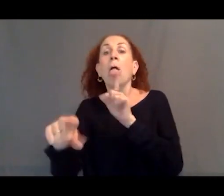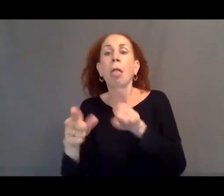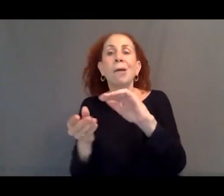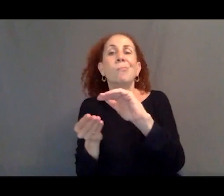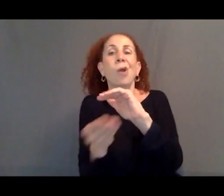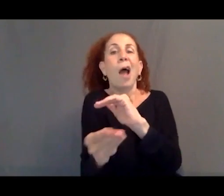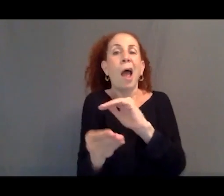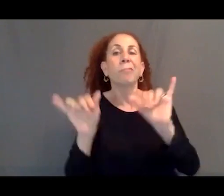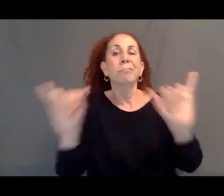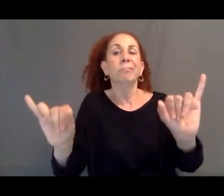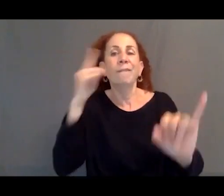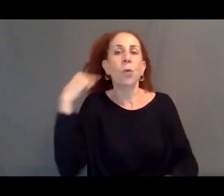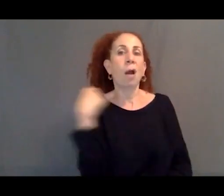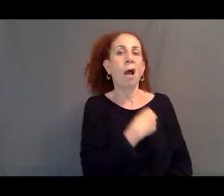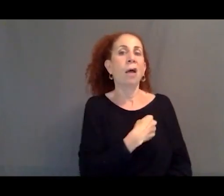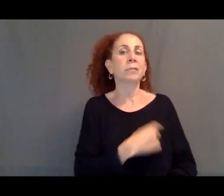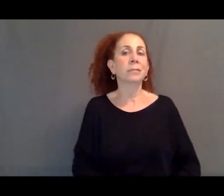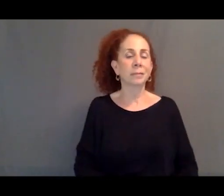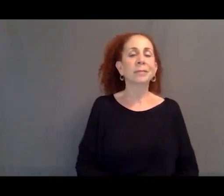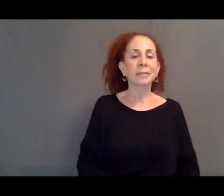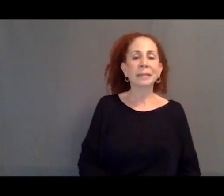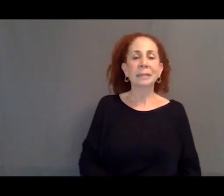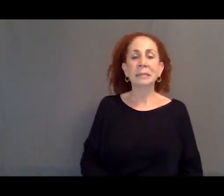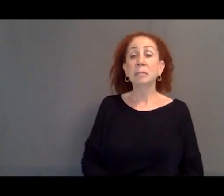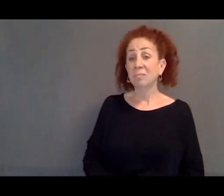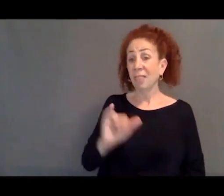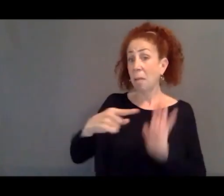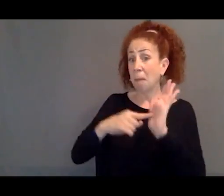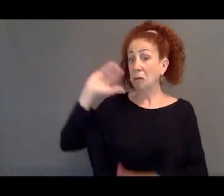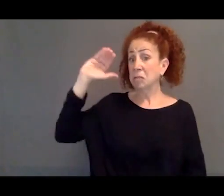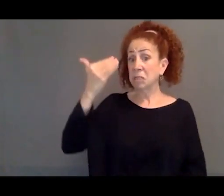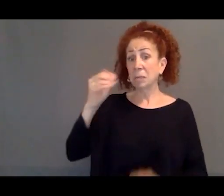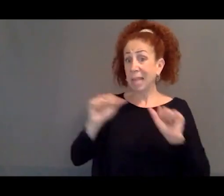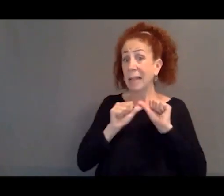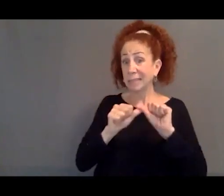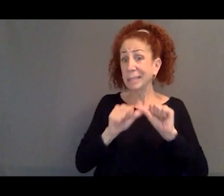and do your dirty work for you. And this strikes me as a very stable model,